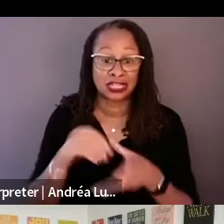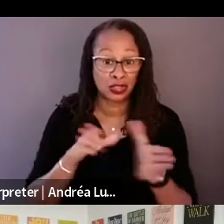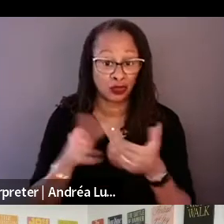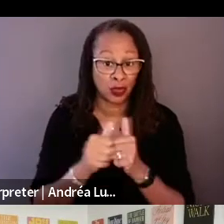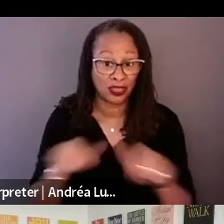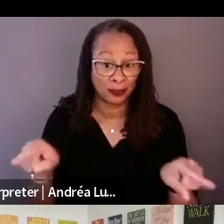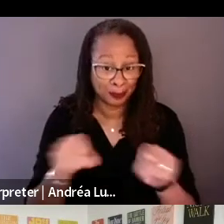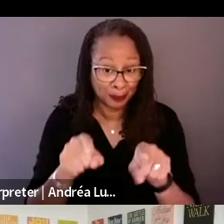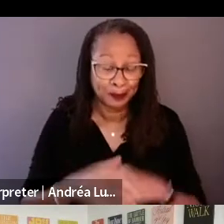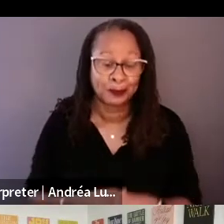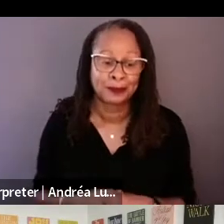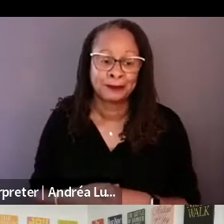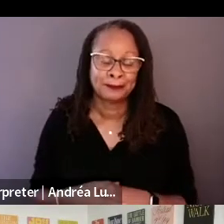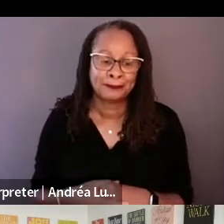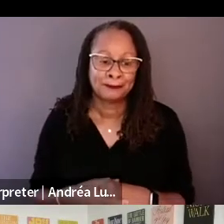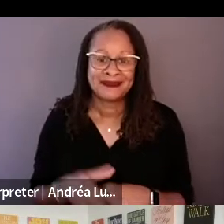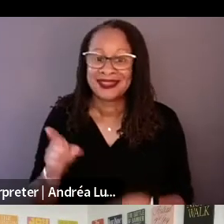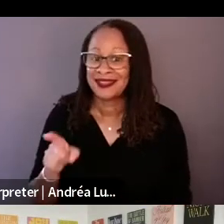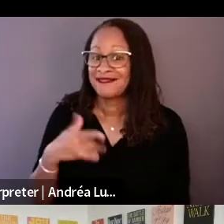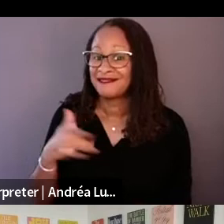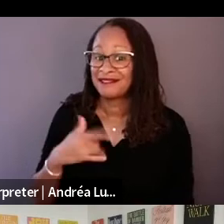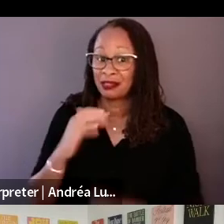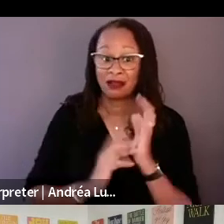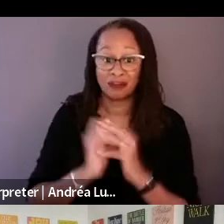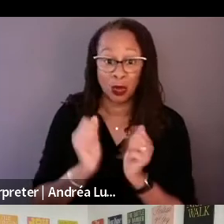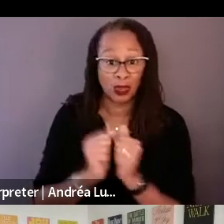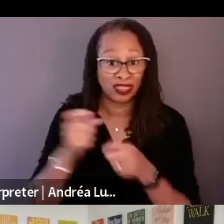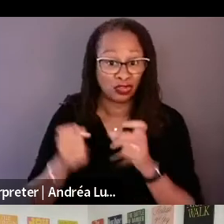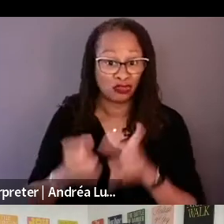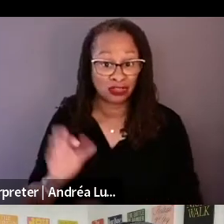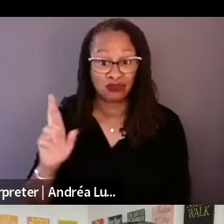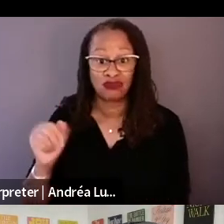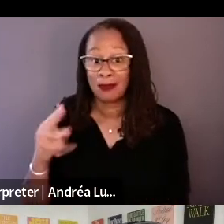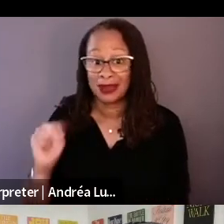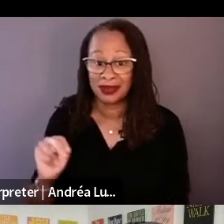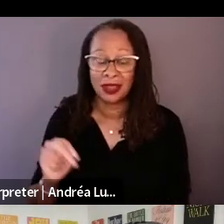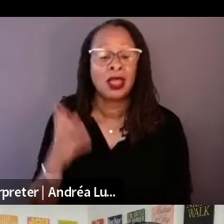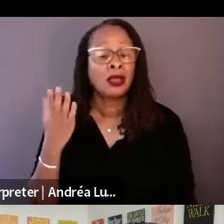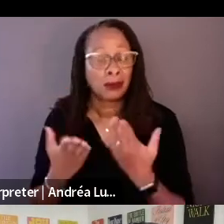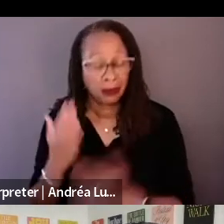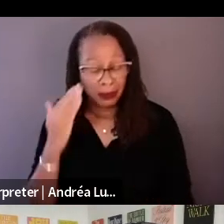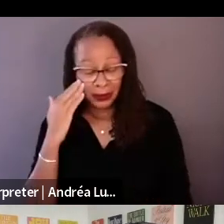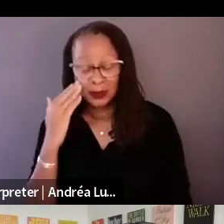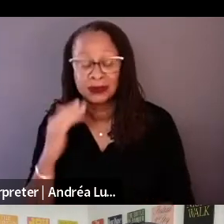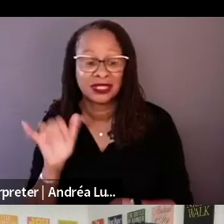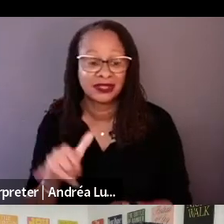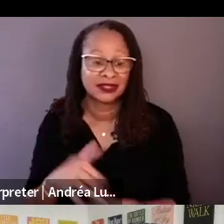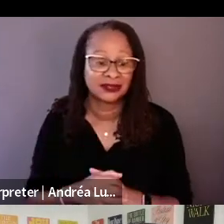that the politics and idea s are different that they share and don't share.